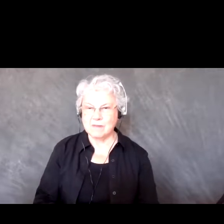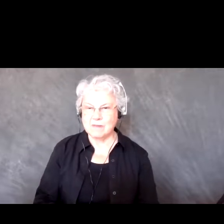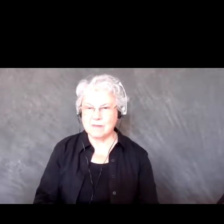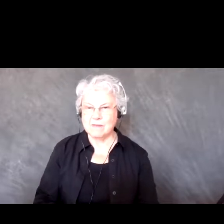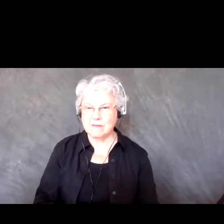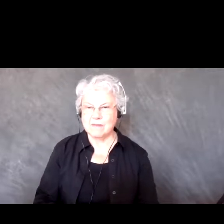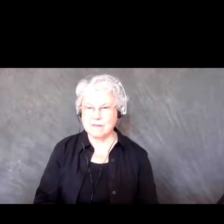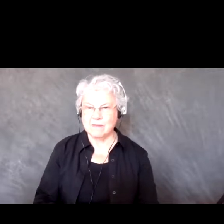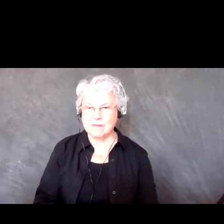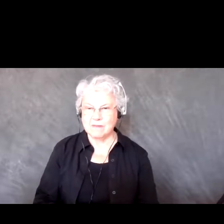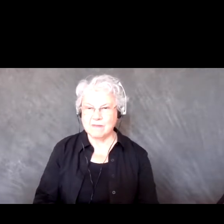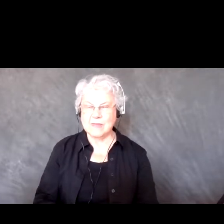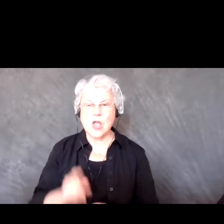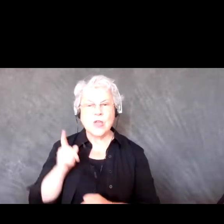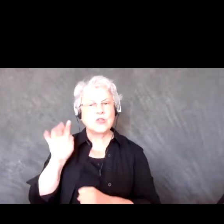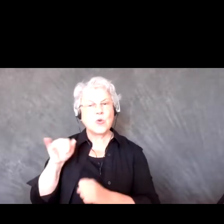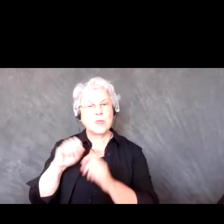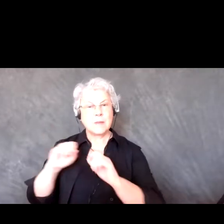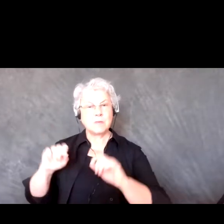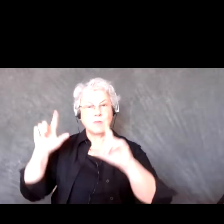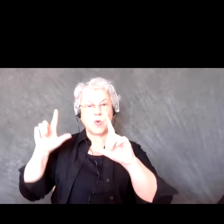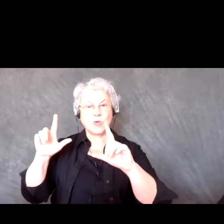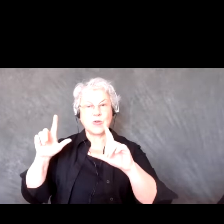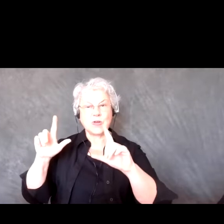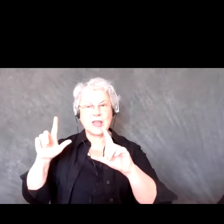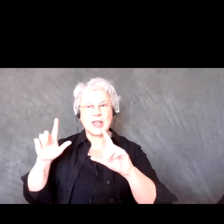if you’re someone, you put be back at this time but they're in a different time zone?